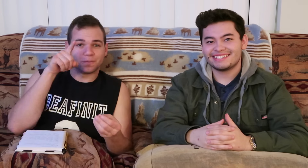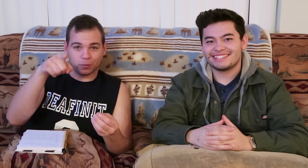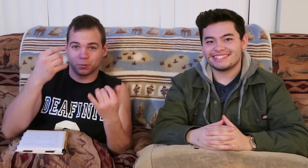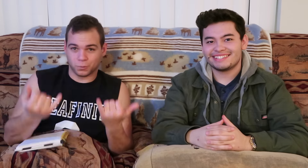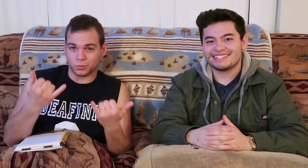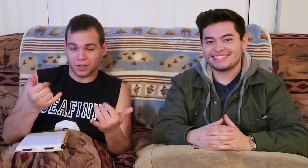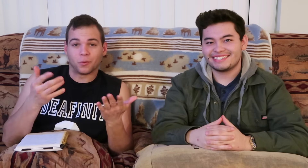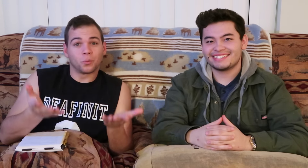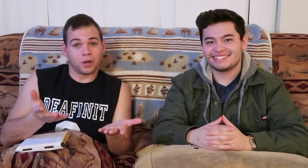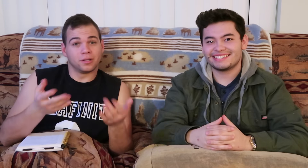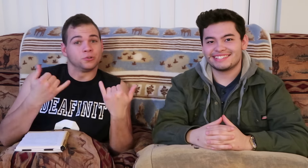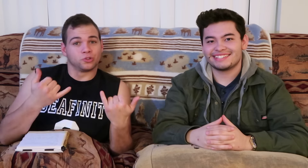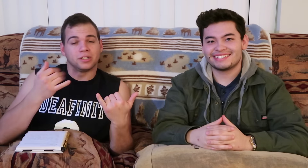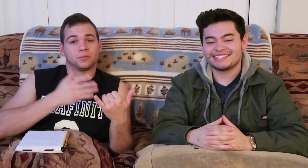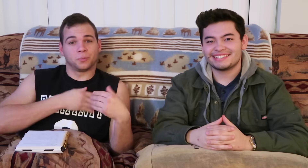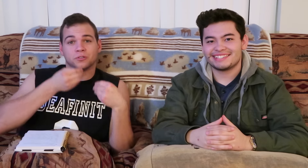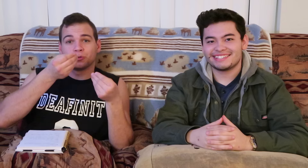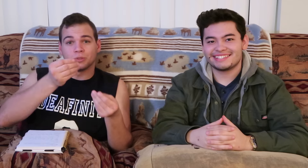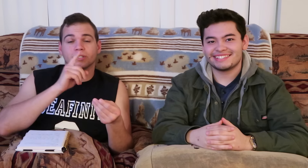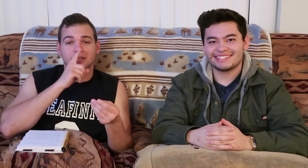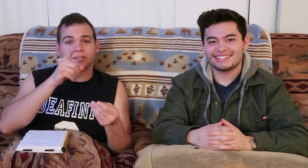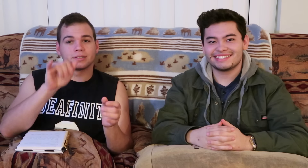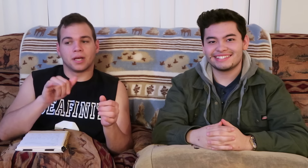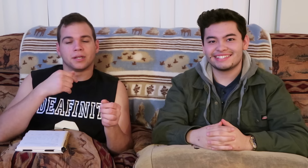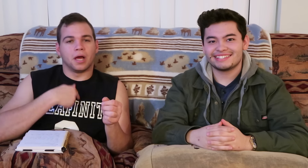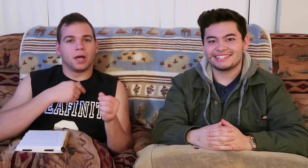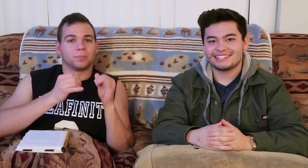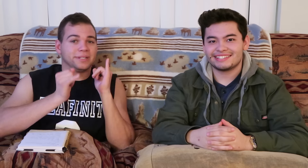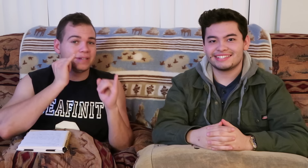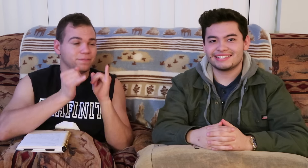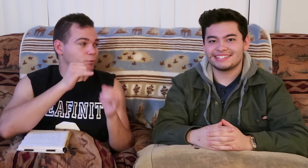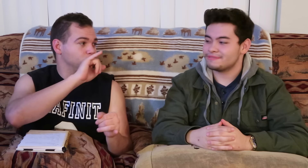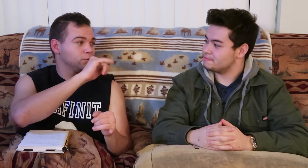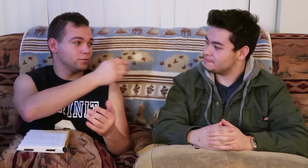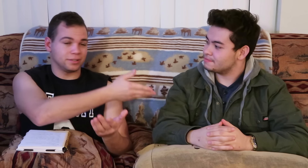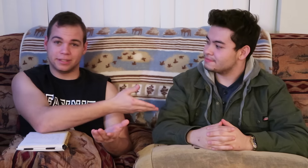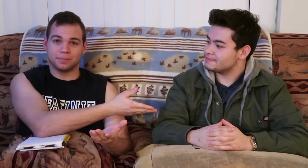for you today, well today my treat is that i'm interviewing him.